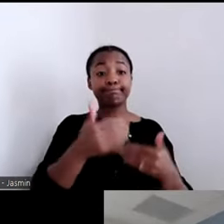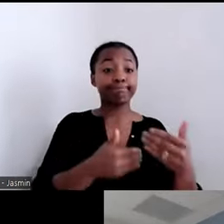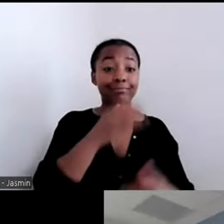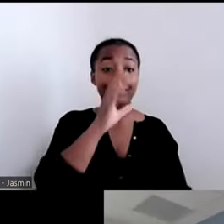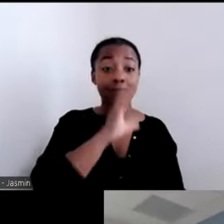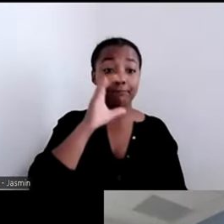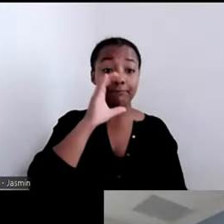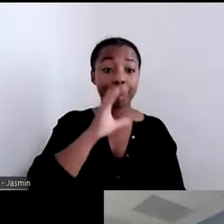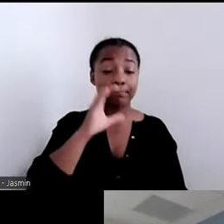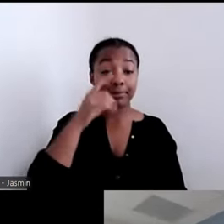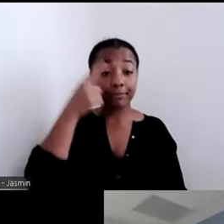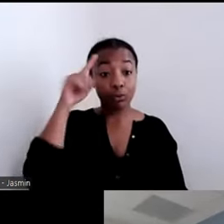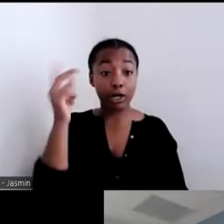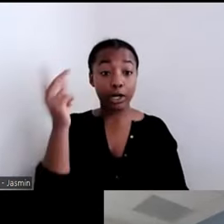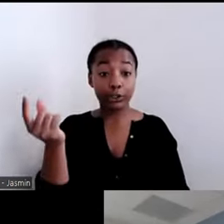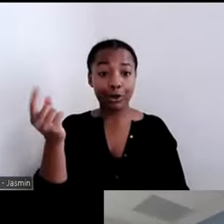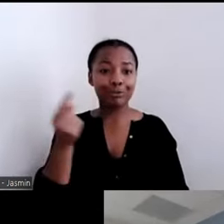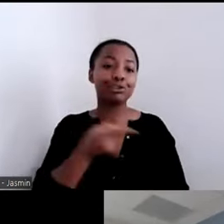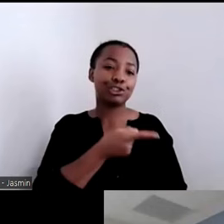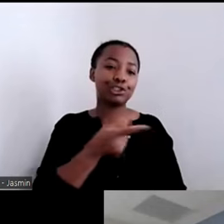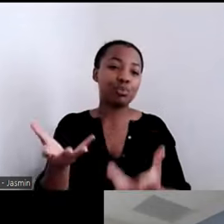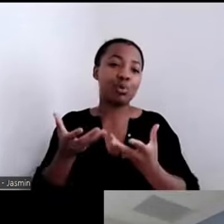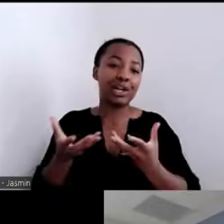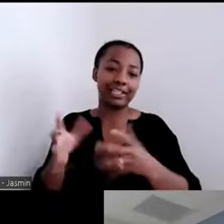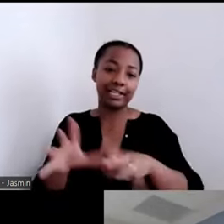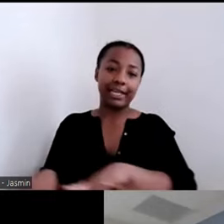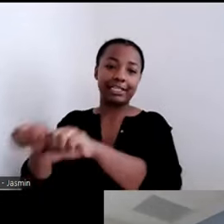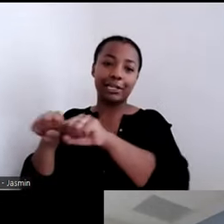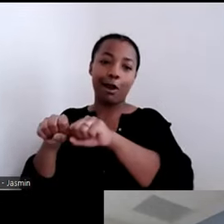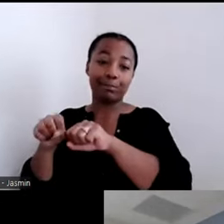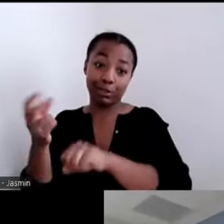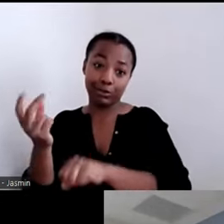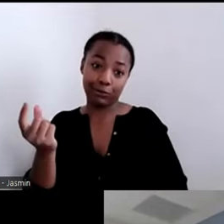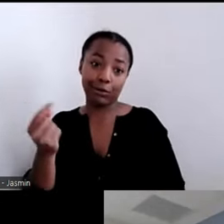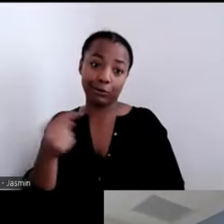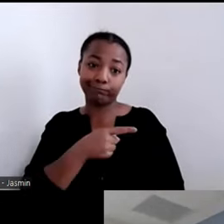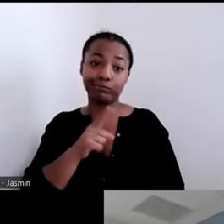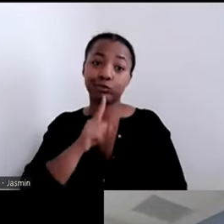work, and she wanted to rescue a dog—that was really important to her. So we